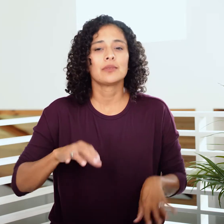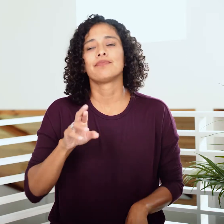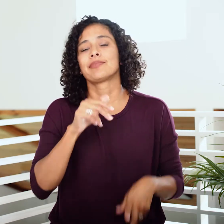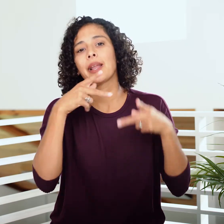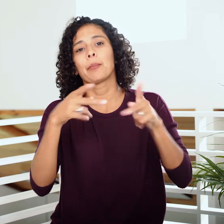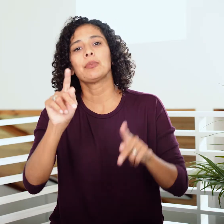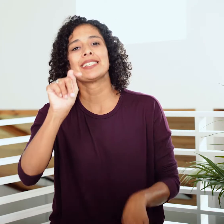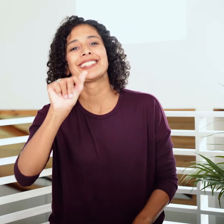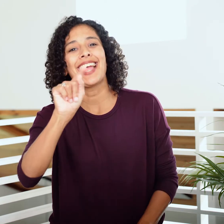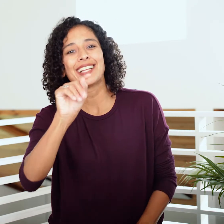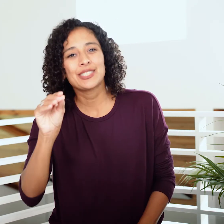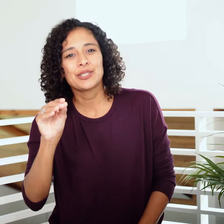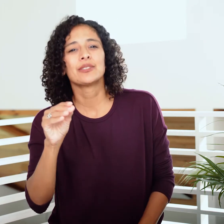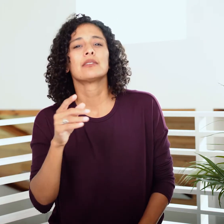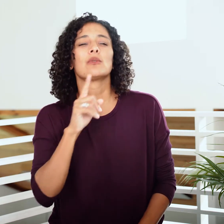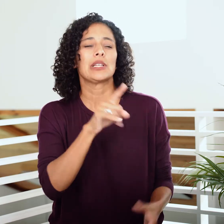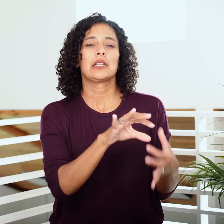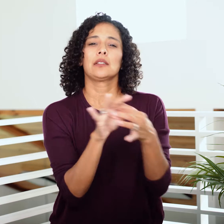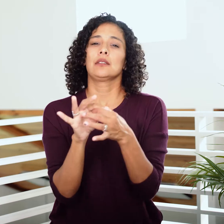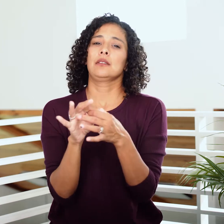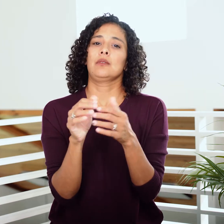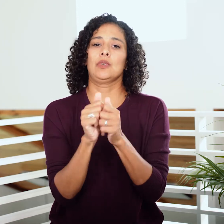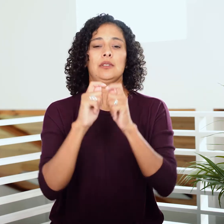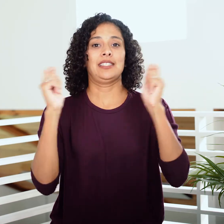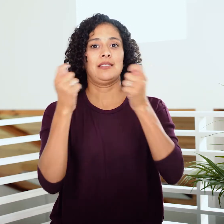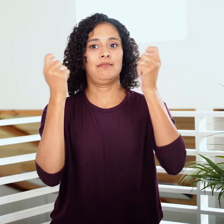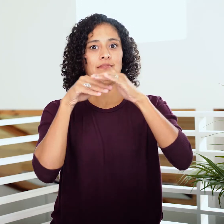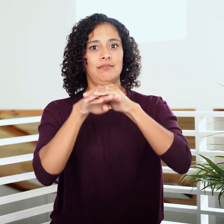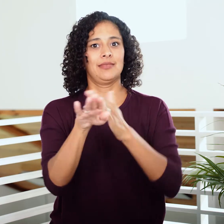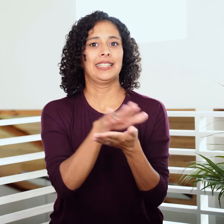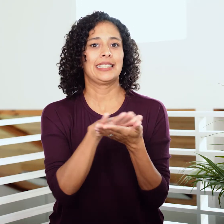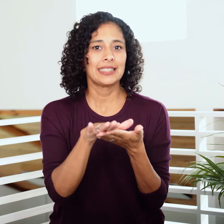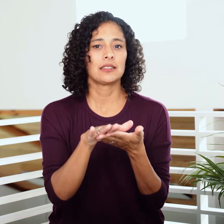or getting tattoos were about staying ceremonially clean